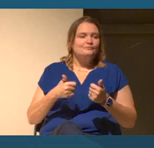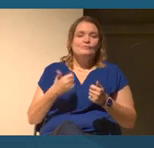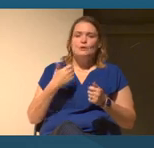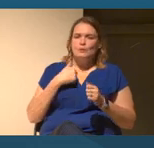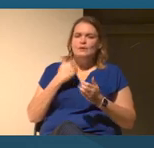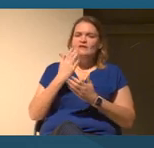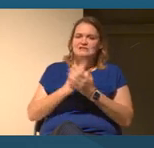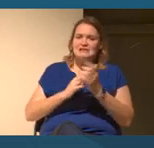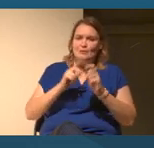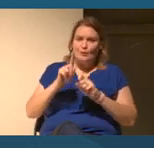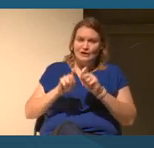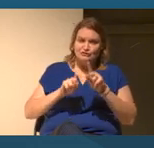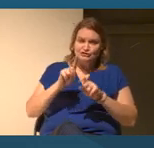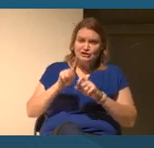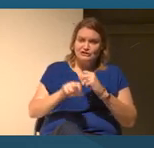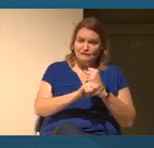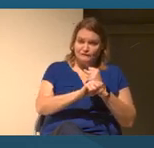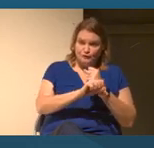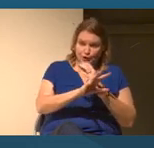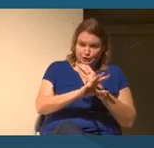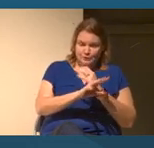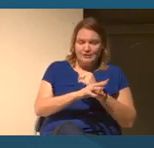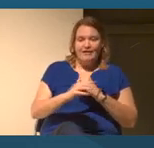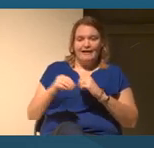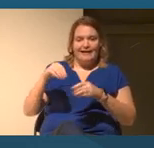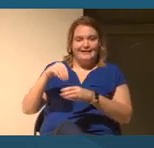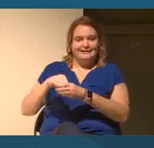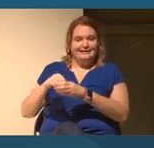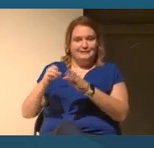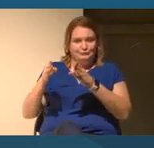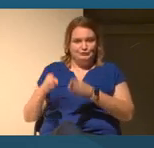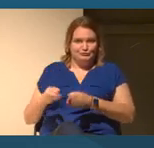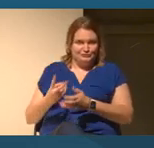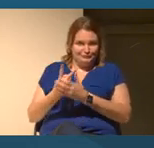So we have some questions from the virtual audience and then we also have some questions from in person.